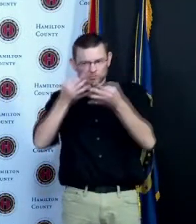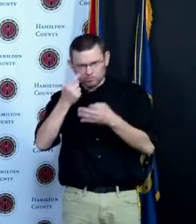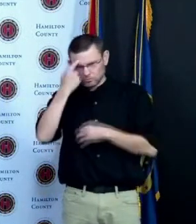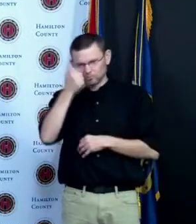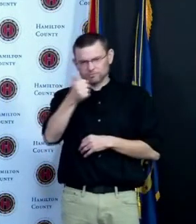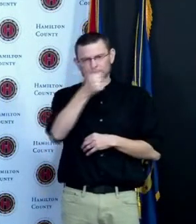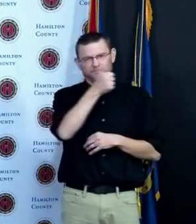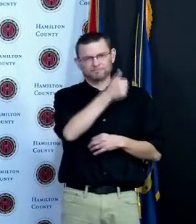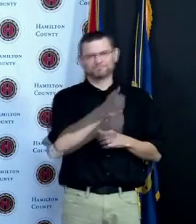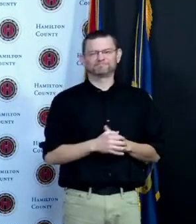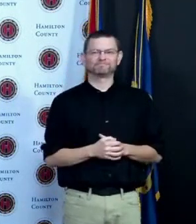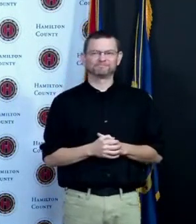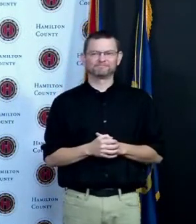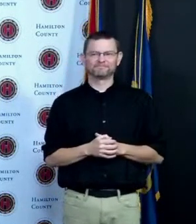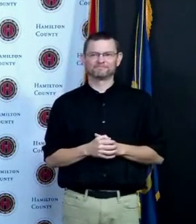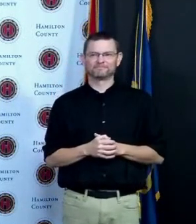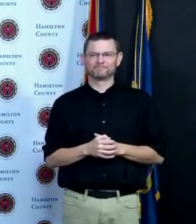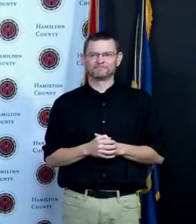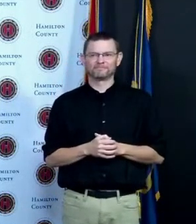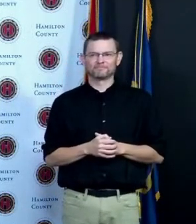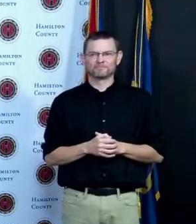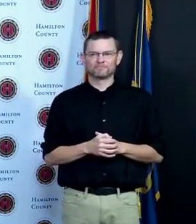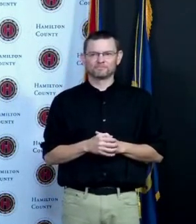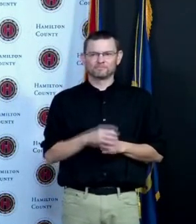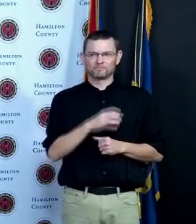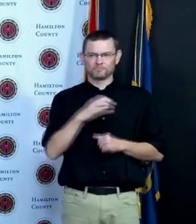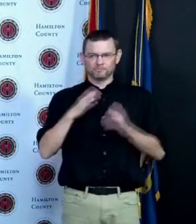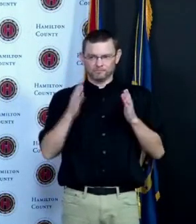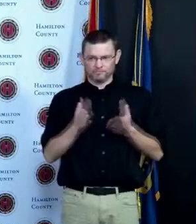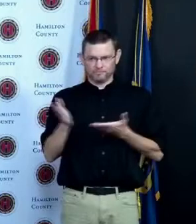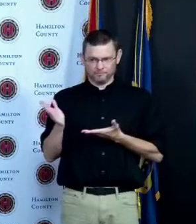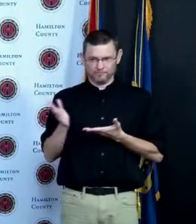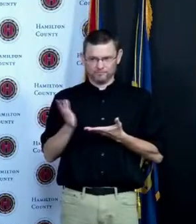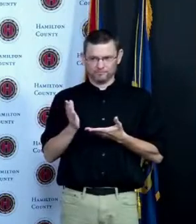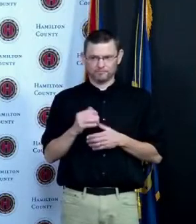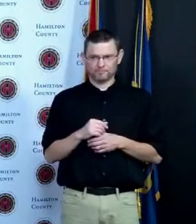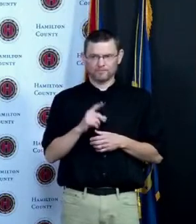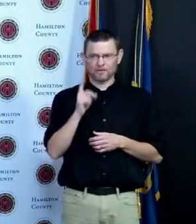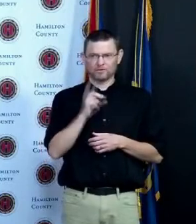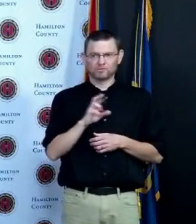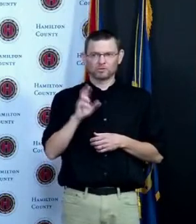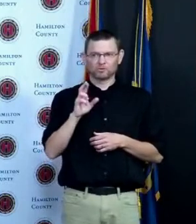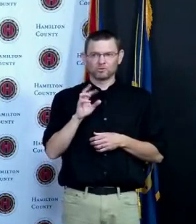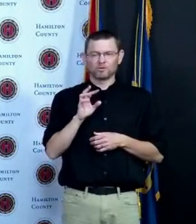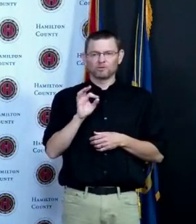with the state to get many more pediatricians and private providers as vaccination sites there is no